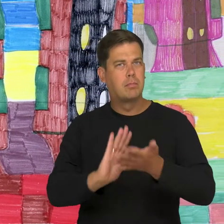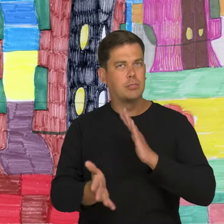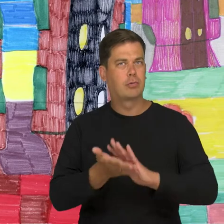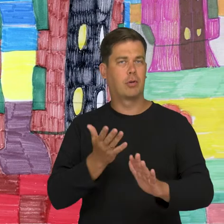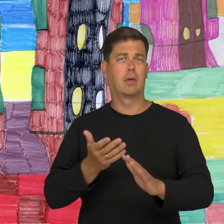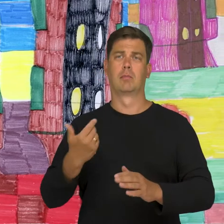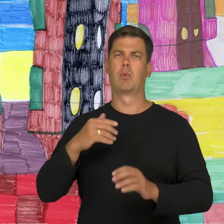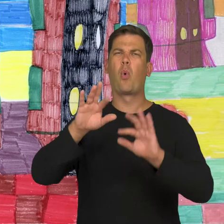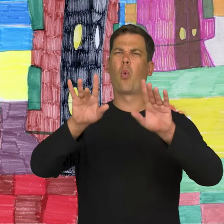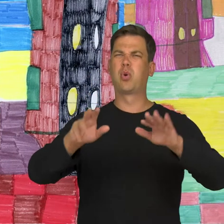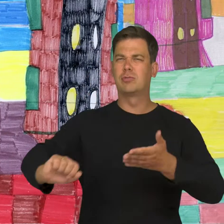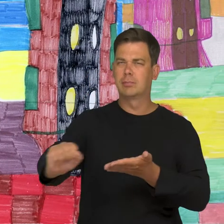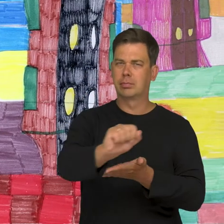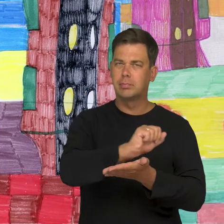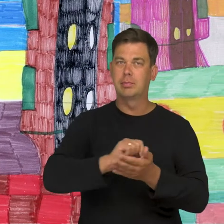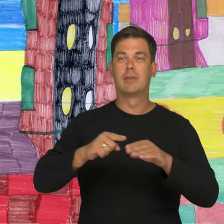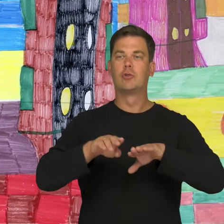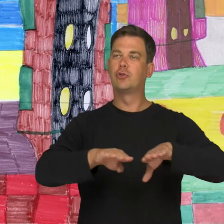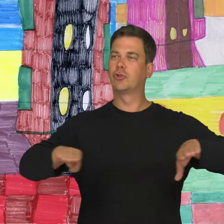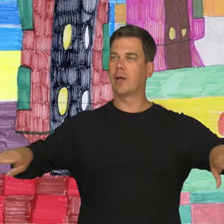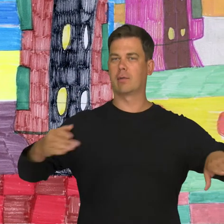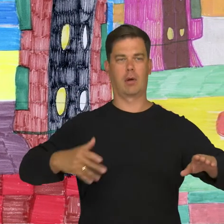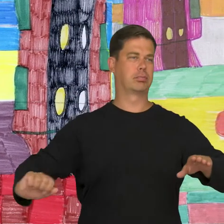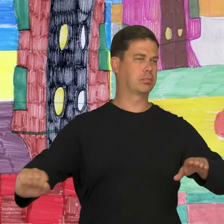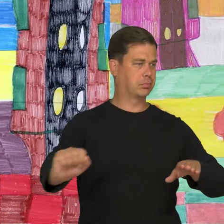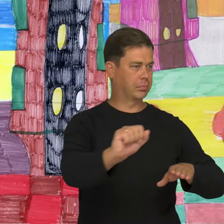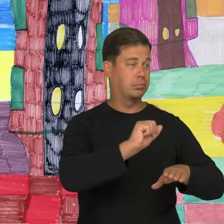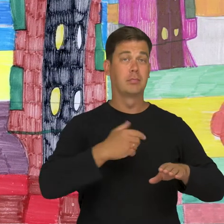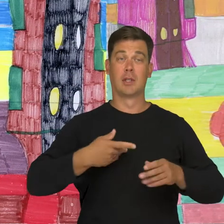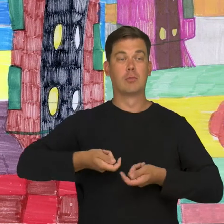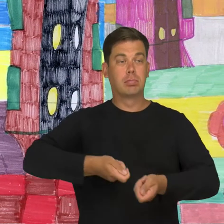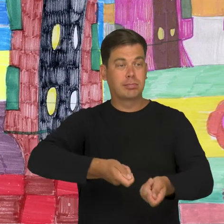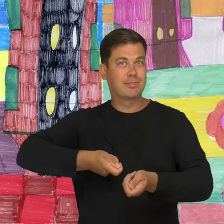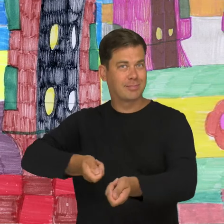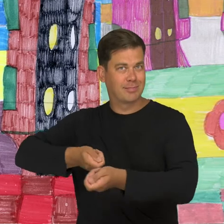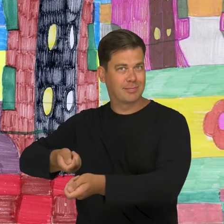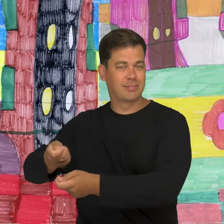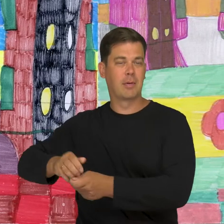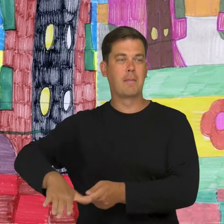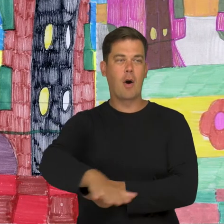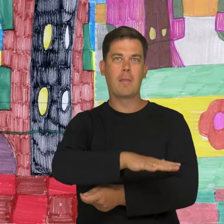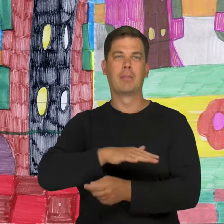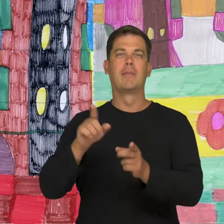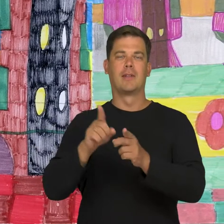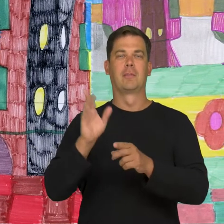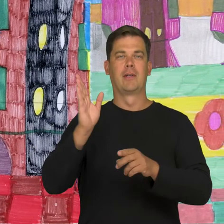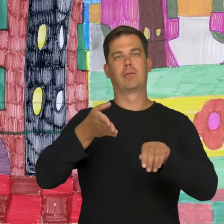I remove dust from furniture at home. I mop the floors. I will cut some peppers to make a broccoli salad